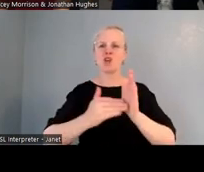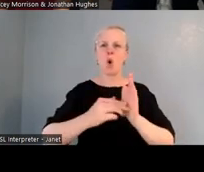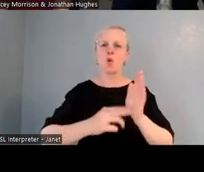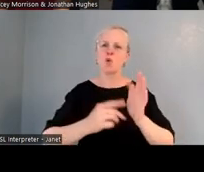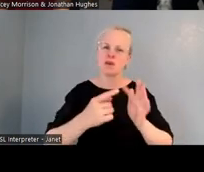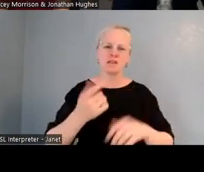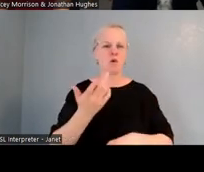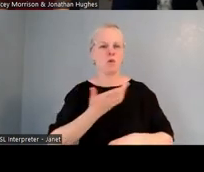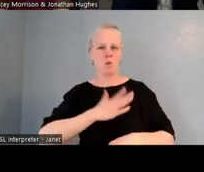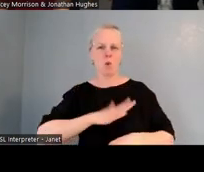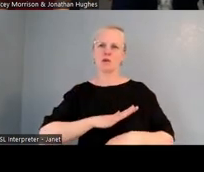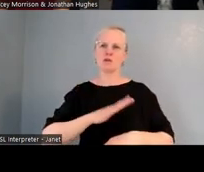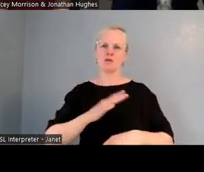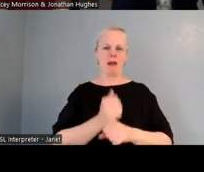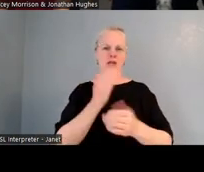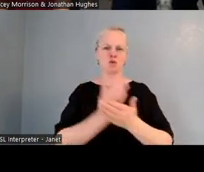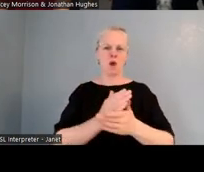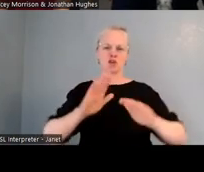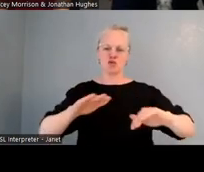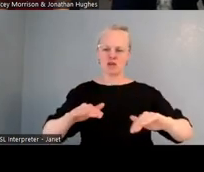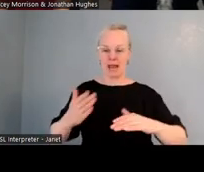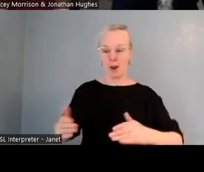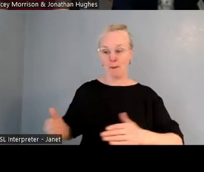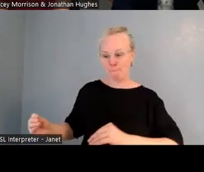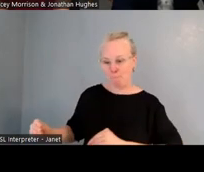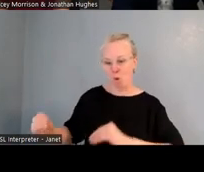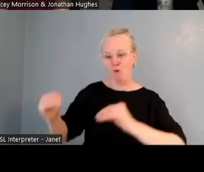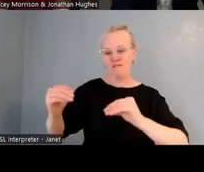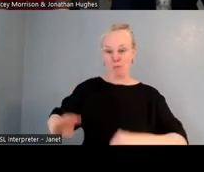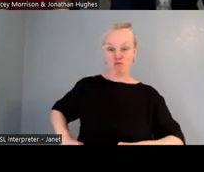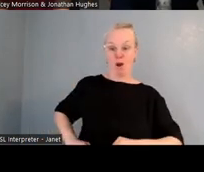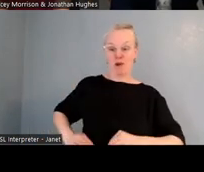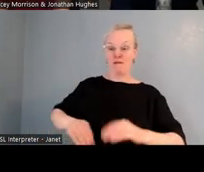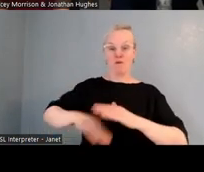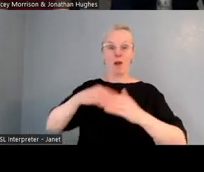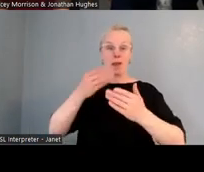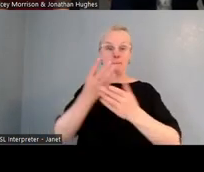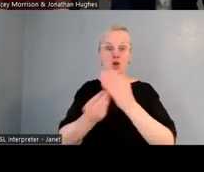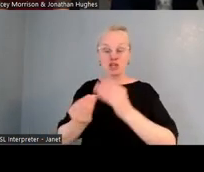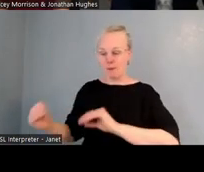that all kids could come together as one big school, but obviously, learn full immersion education.